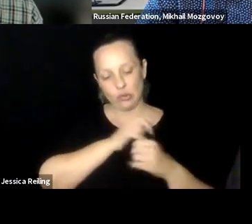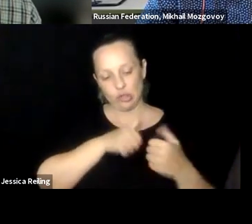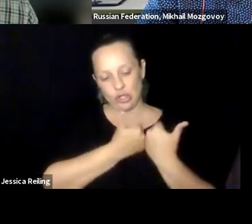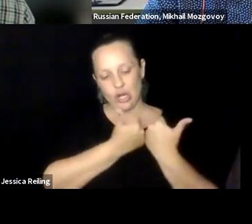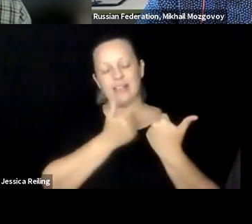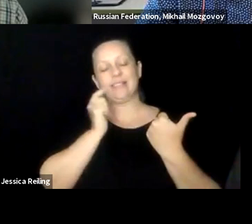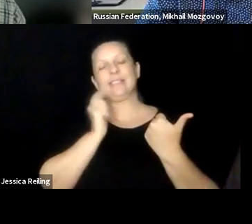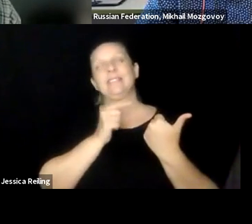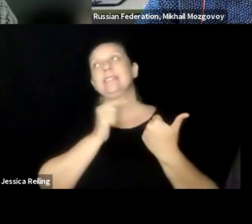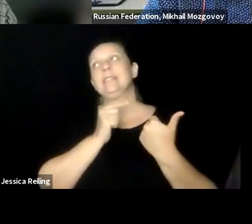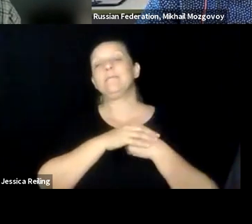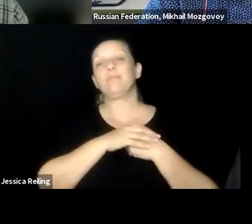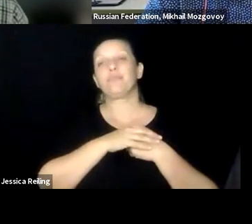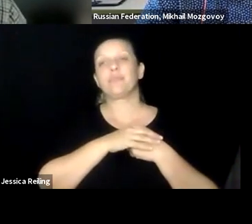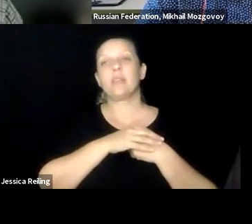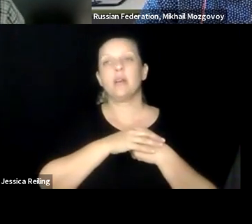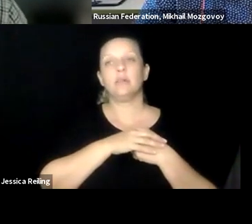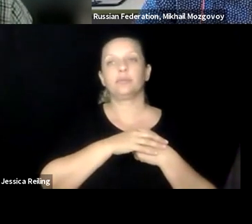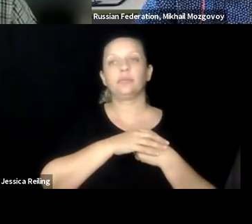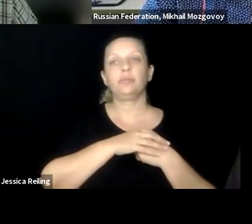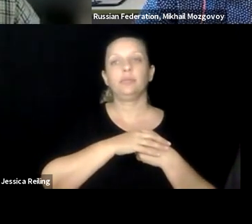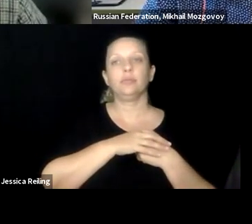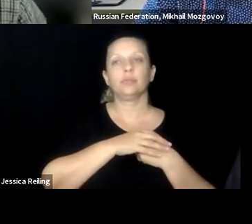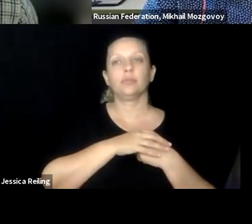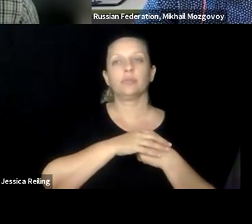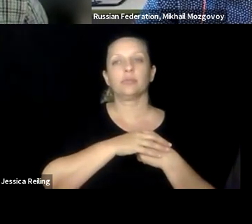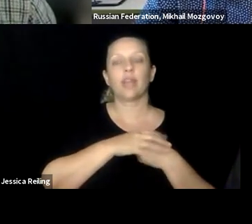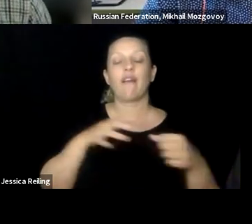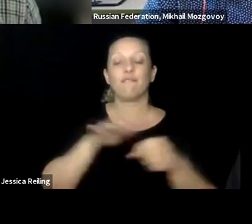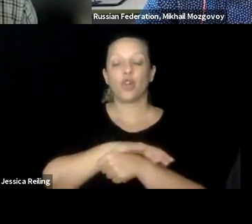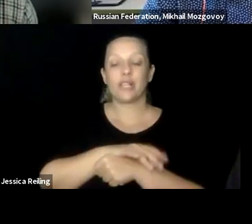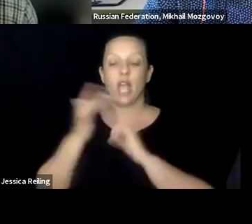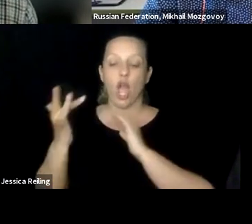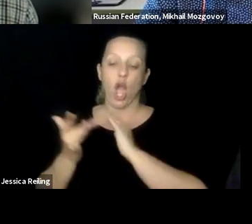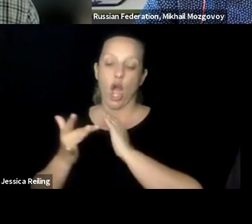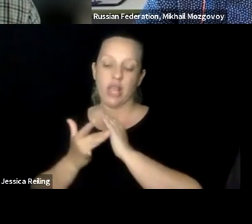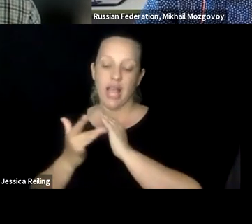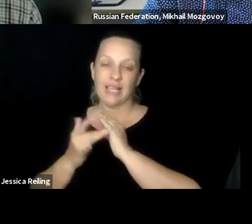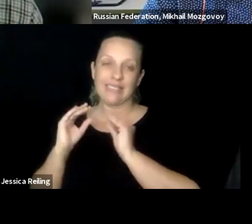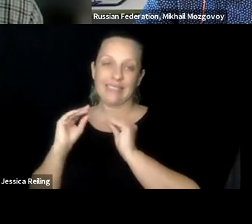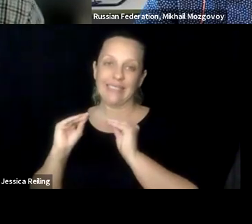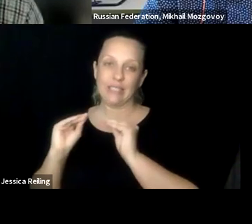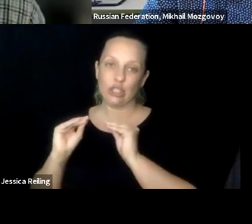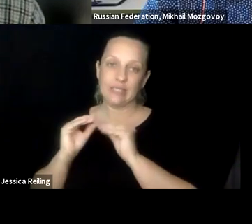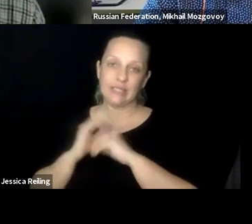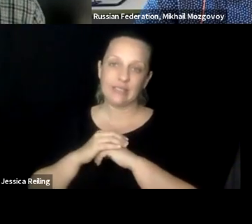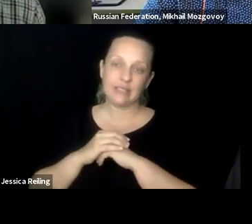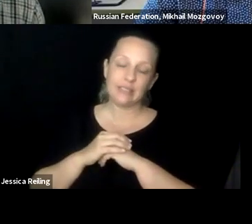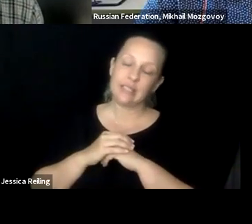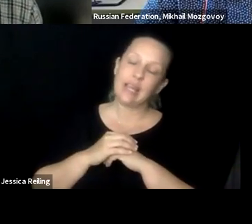some of the countrywide challenges that we have, but in terms of an institutional challenge, I think certainly once again moving to a